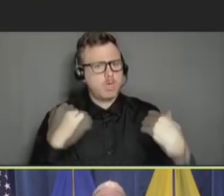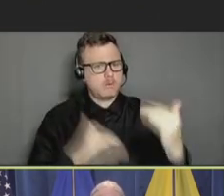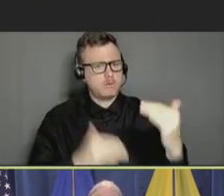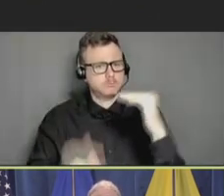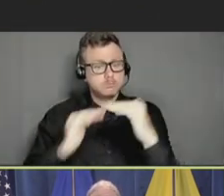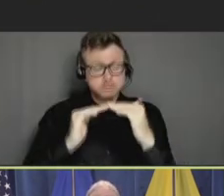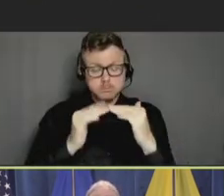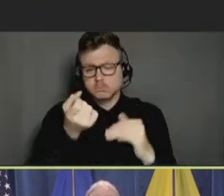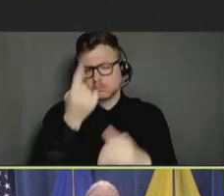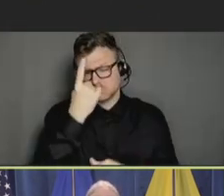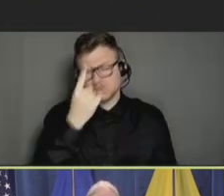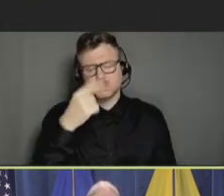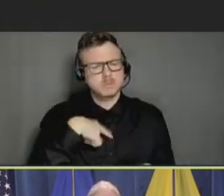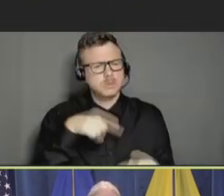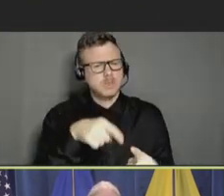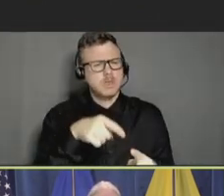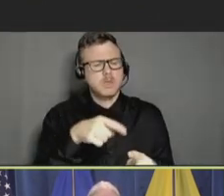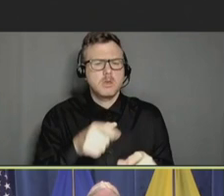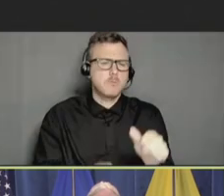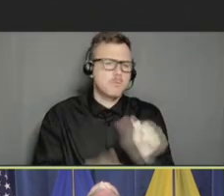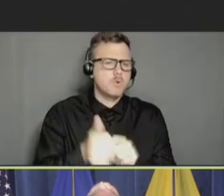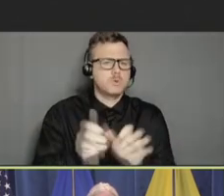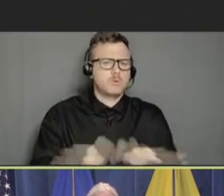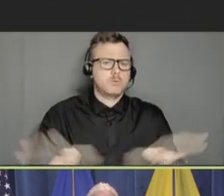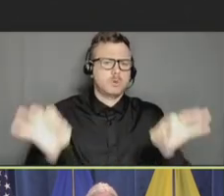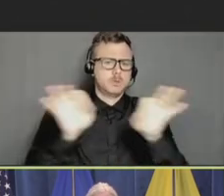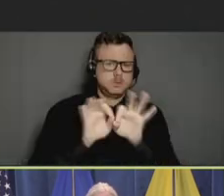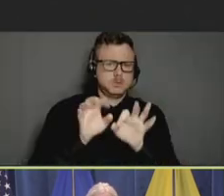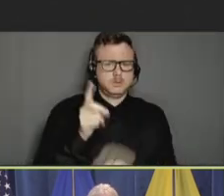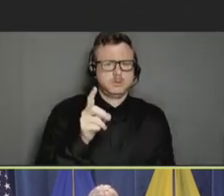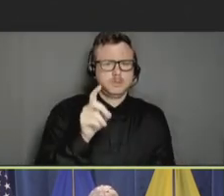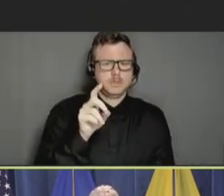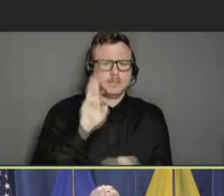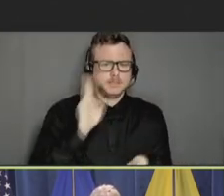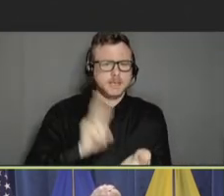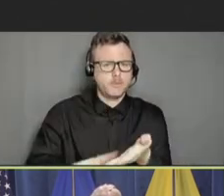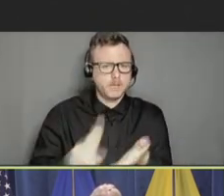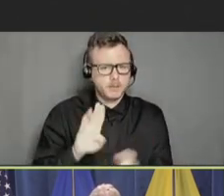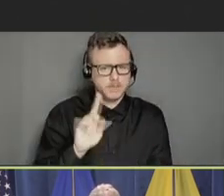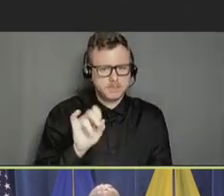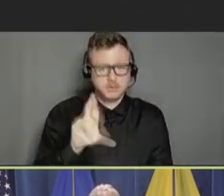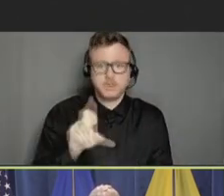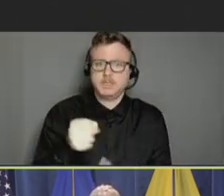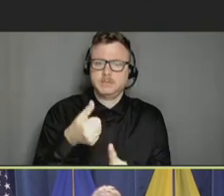important at HHS, under Secretary Becerra's leadership, than health equity. As you know,